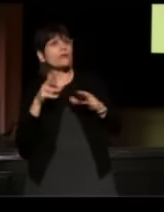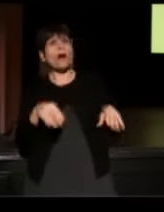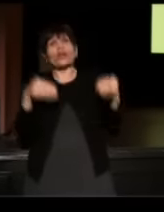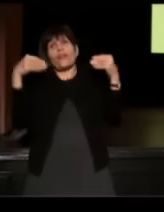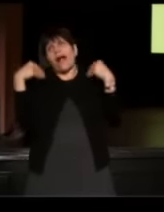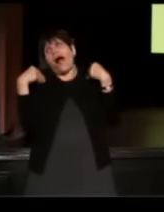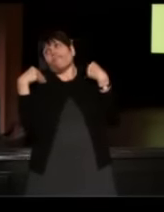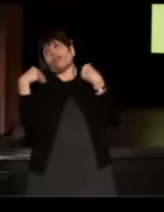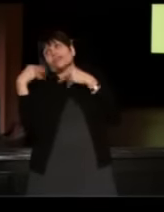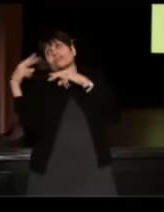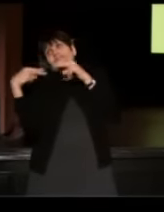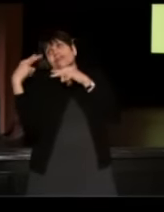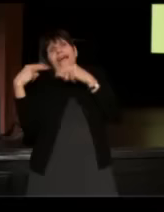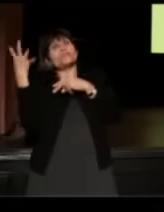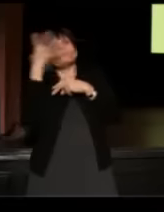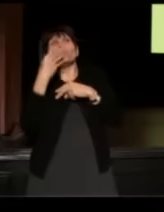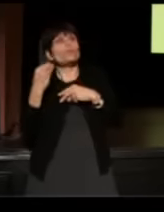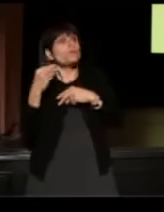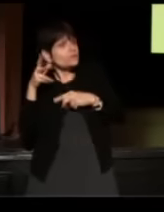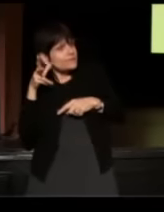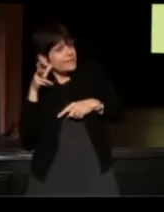and it's so intimate and beautiful to eavesdrop on,